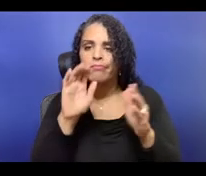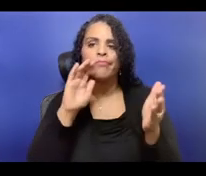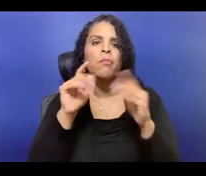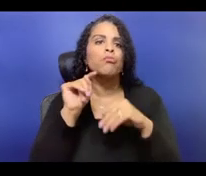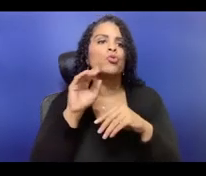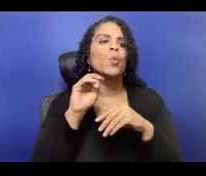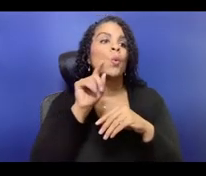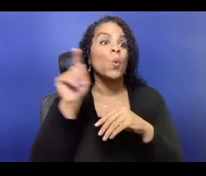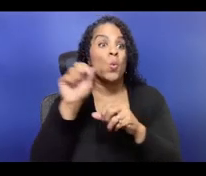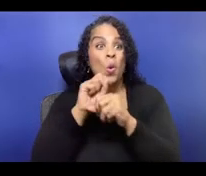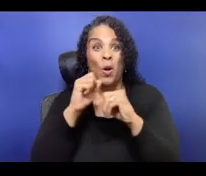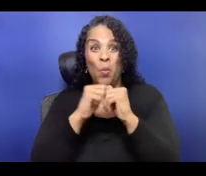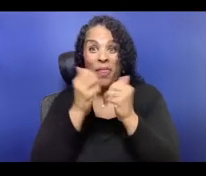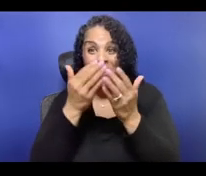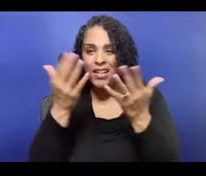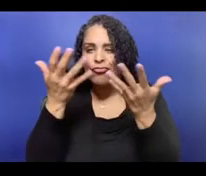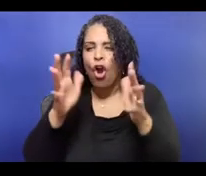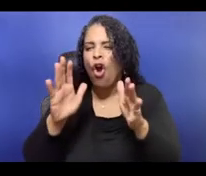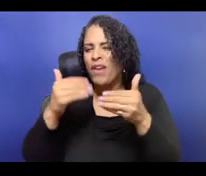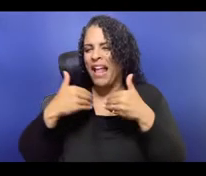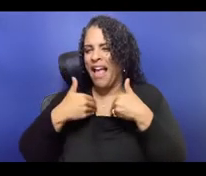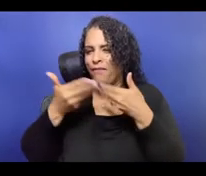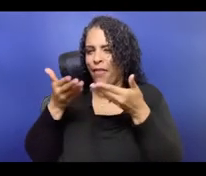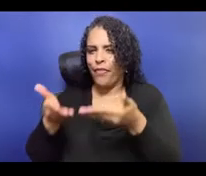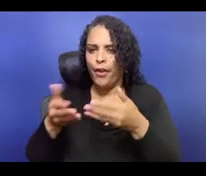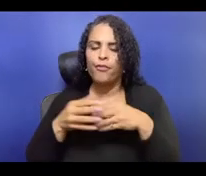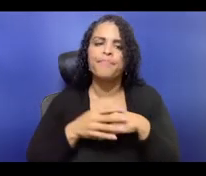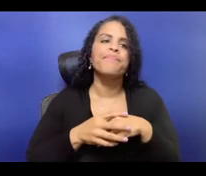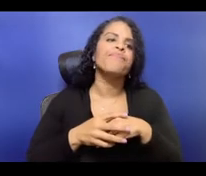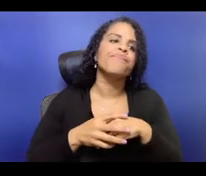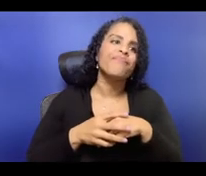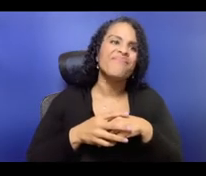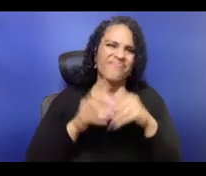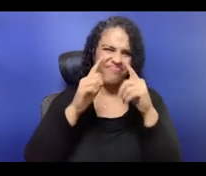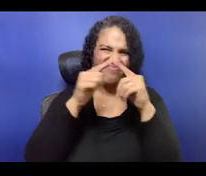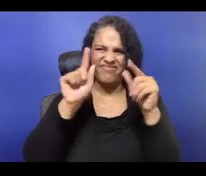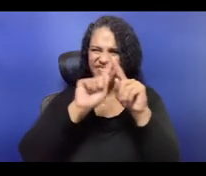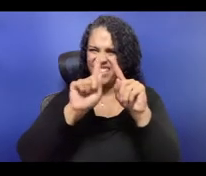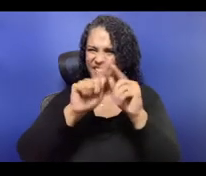So it's a firm belief of mine that anyone should be able to look at a budget and understand it